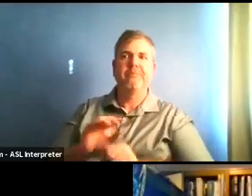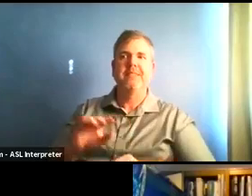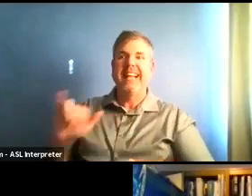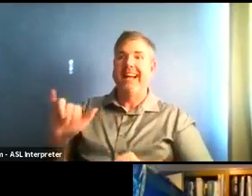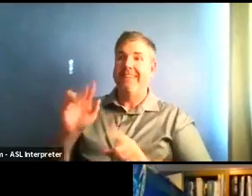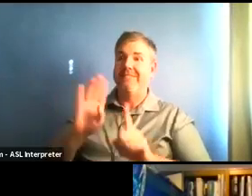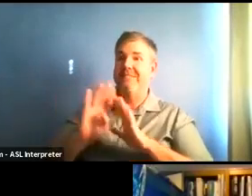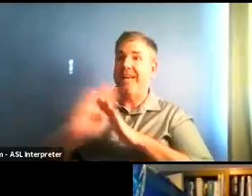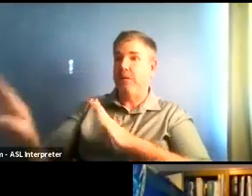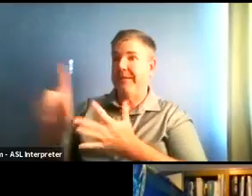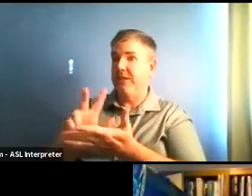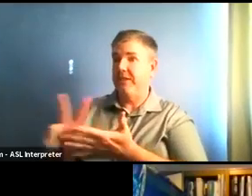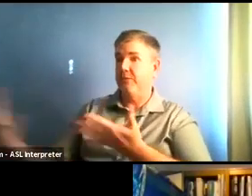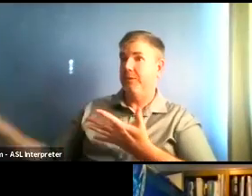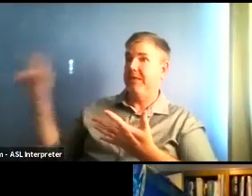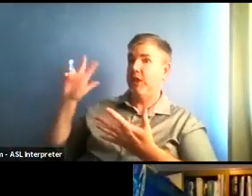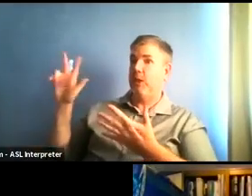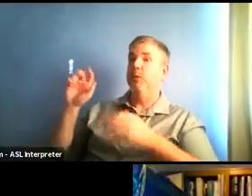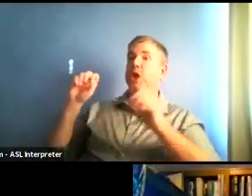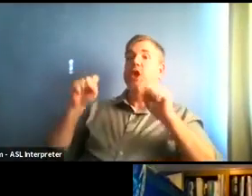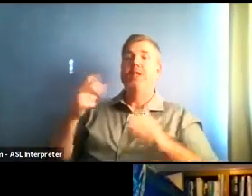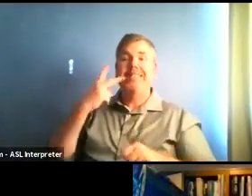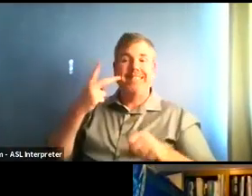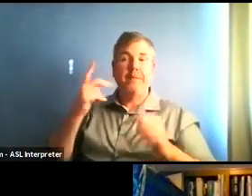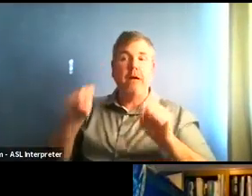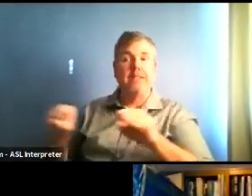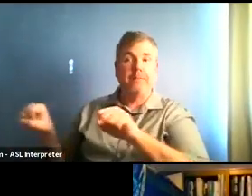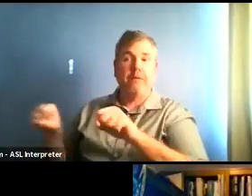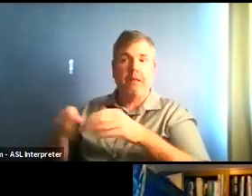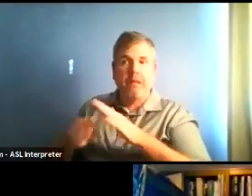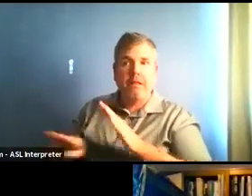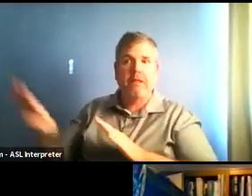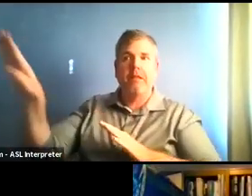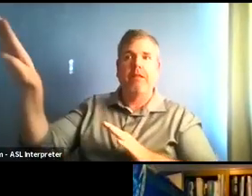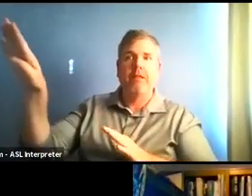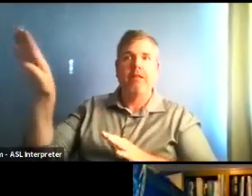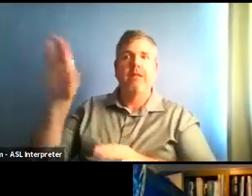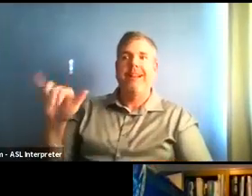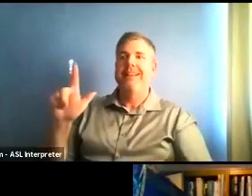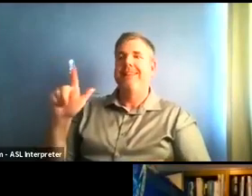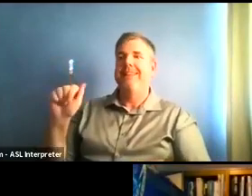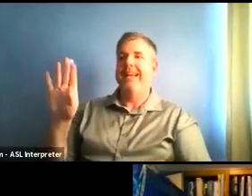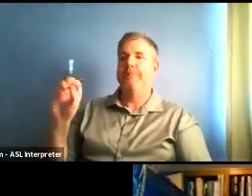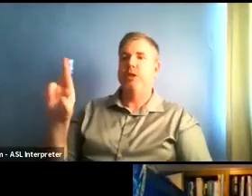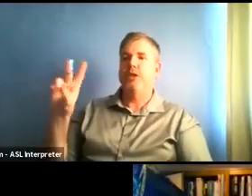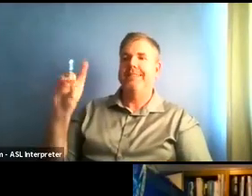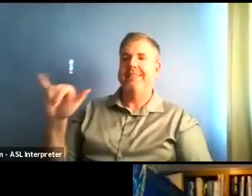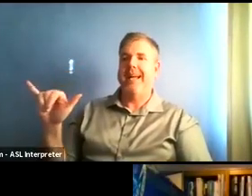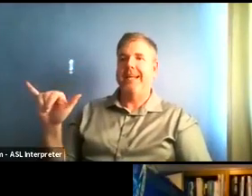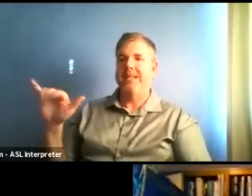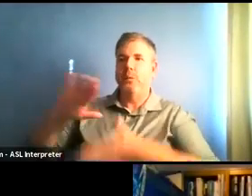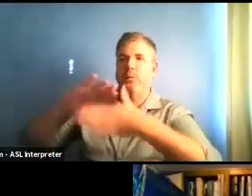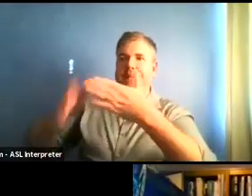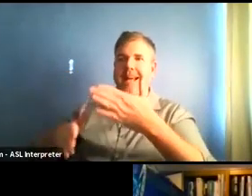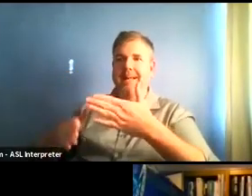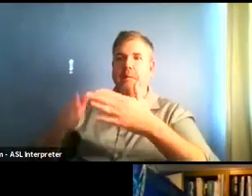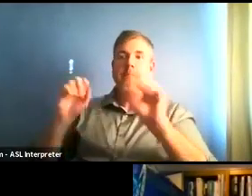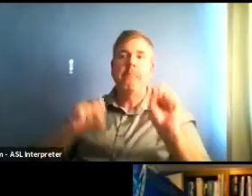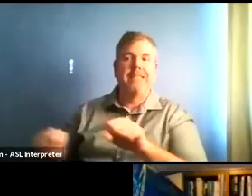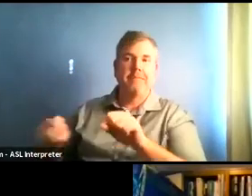that we're seeing the impact of Labor Day since it's only been a couple of weeks. So we'll still wait to see what those how that is all impacted our case numbers.